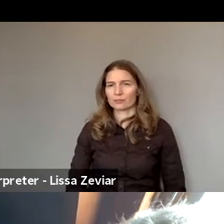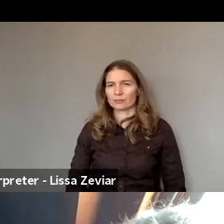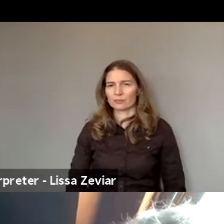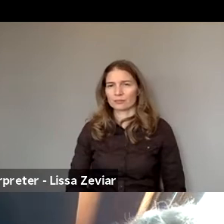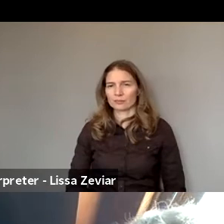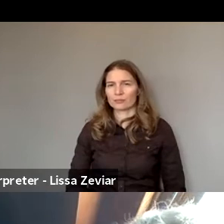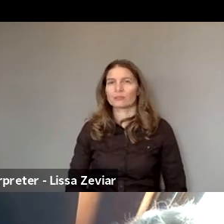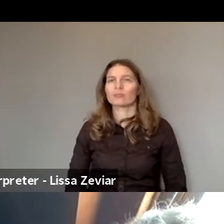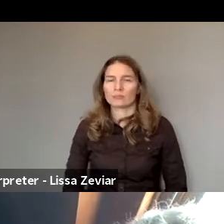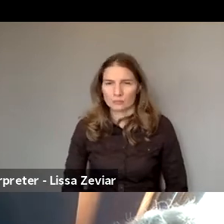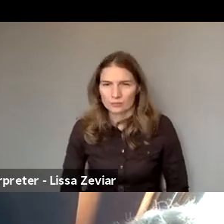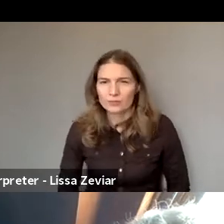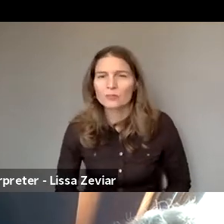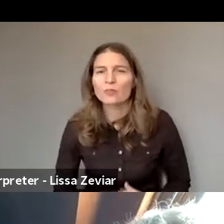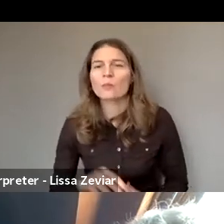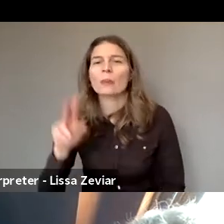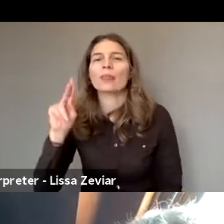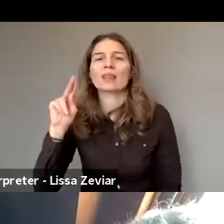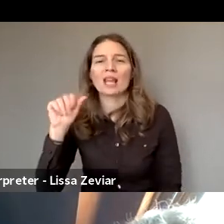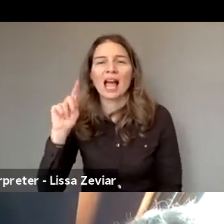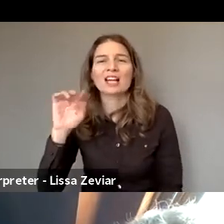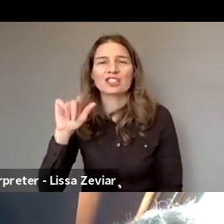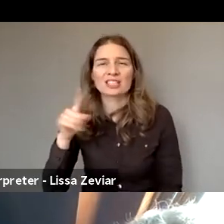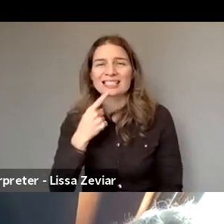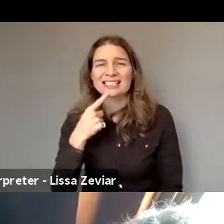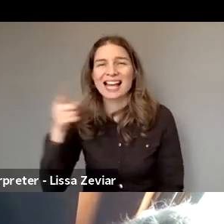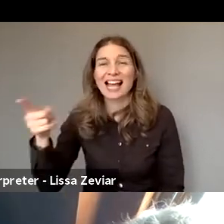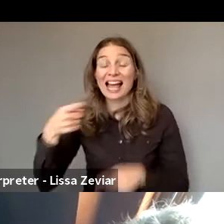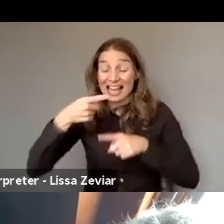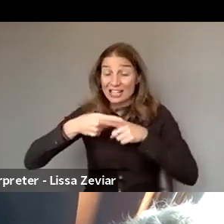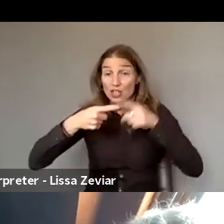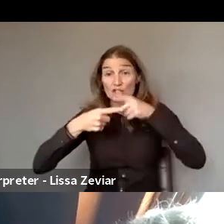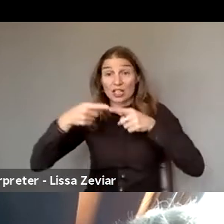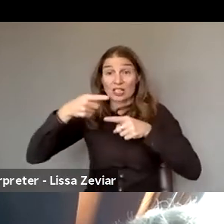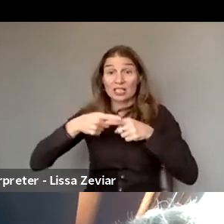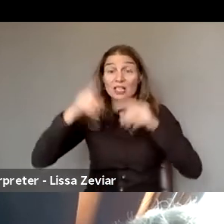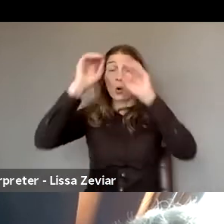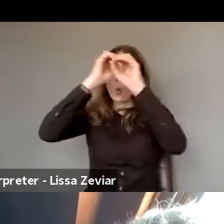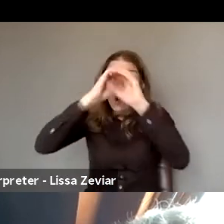The very concept of intersectionality isn't really a well addressed